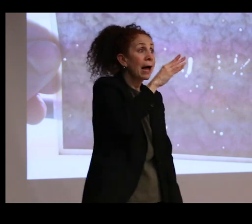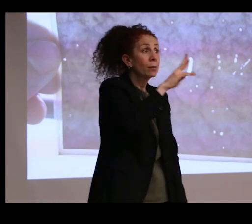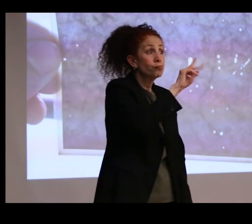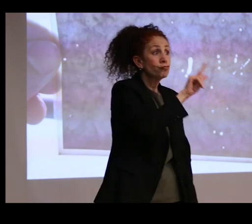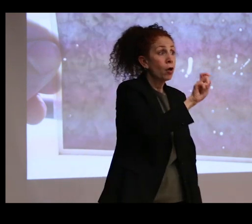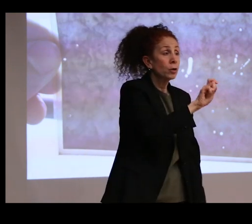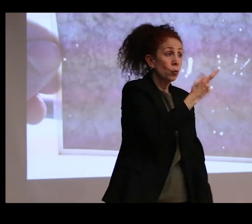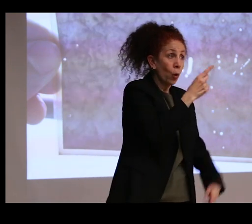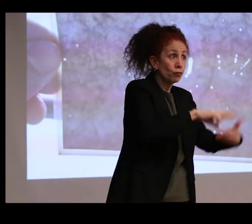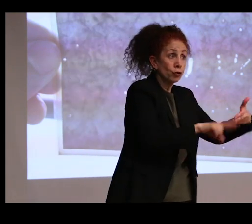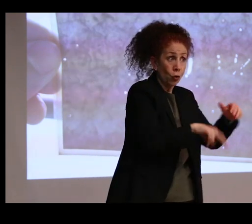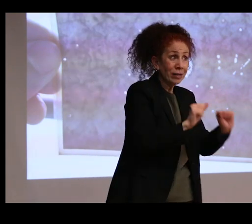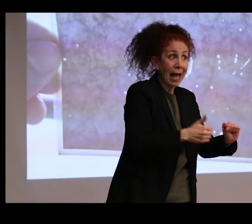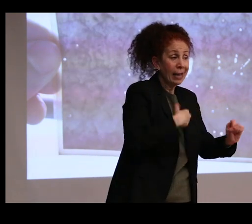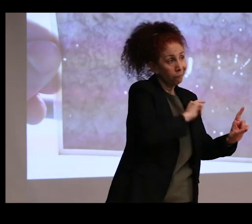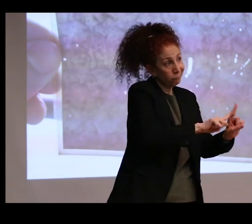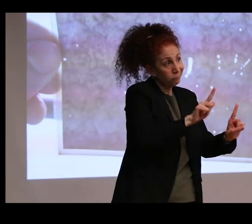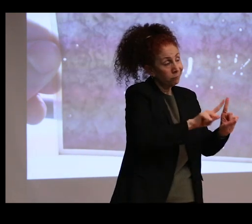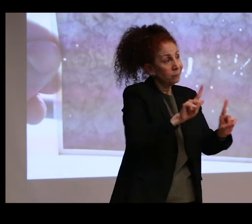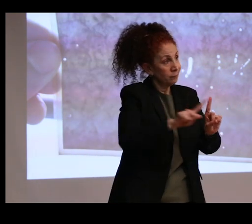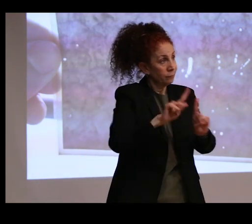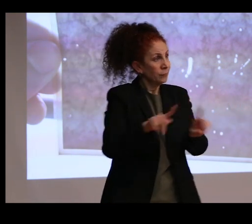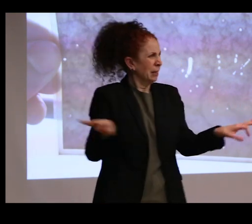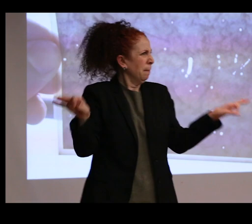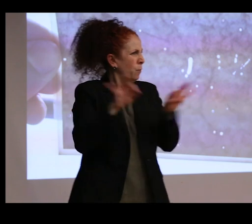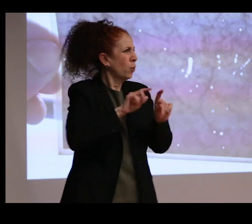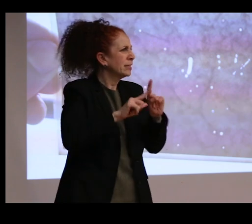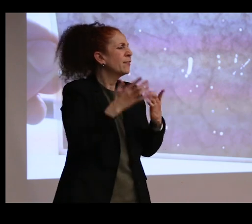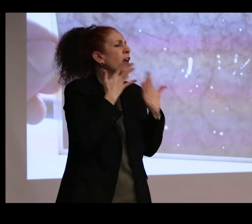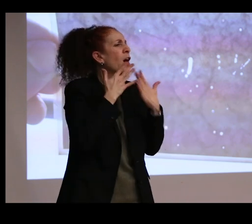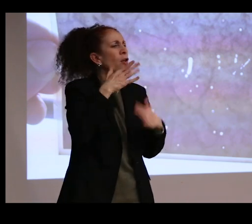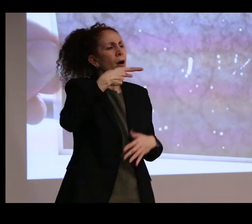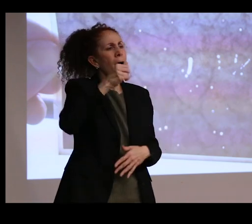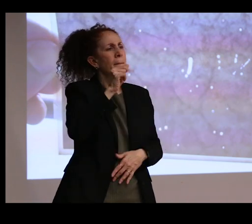These are very kind of important patinas that we know were used in ancient Greece